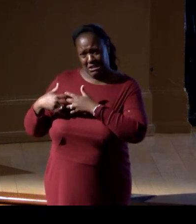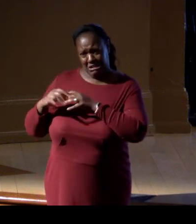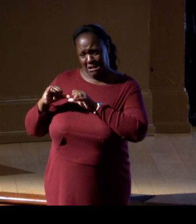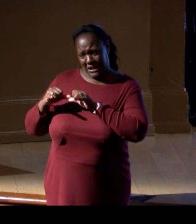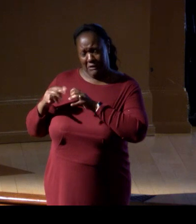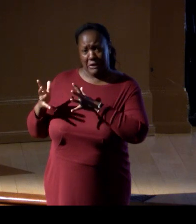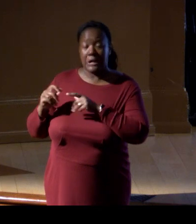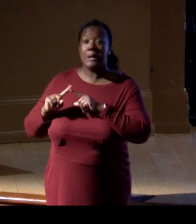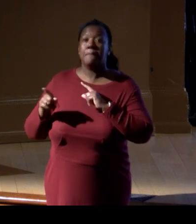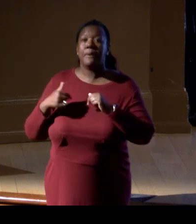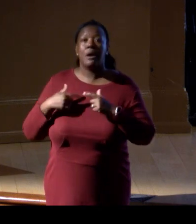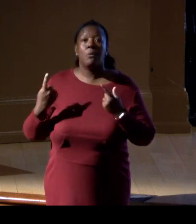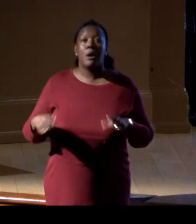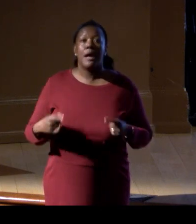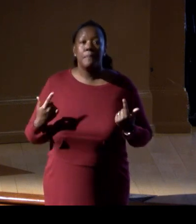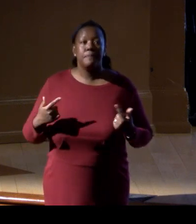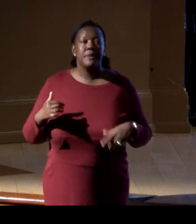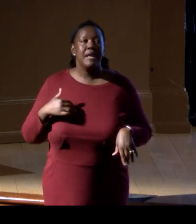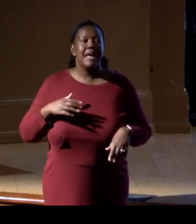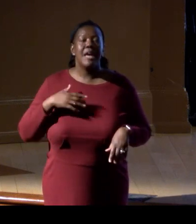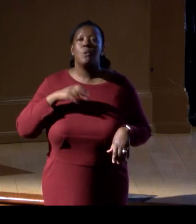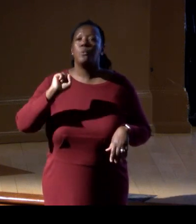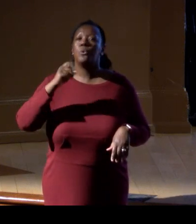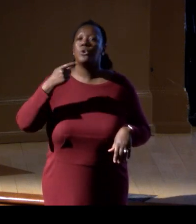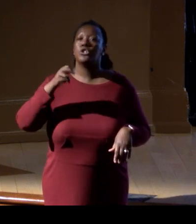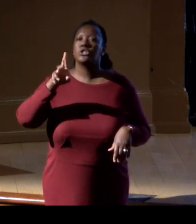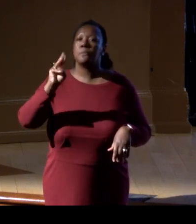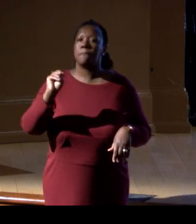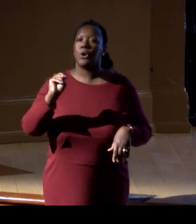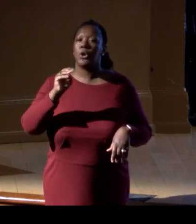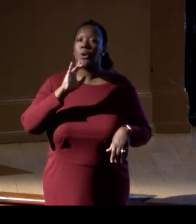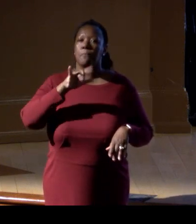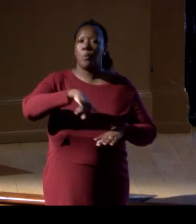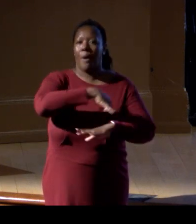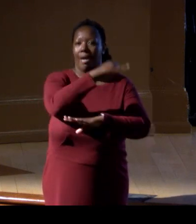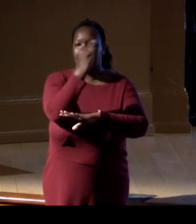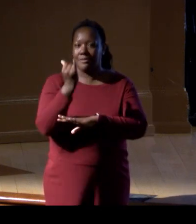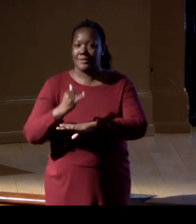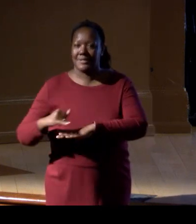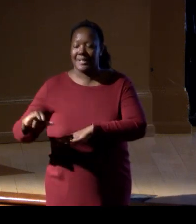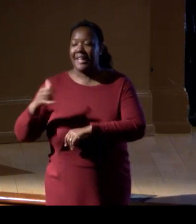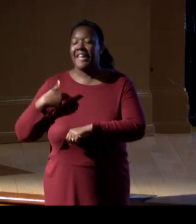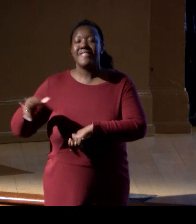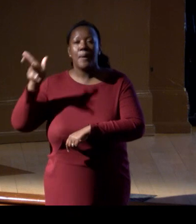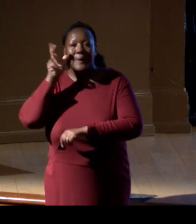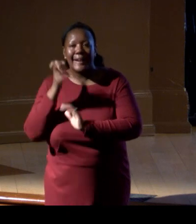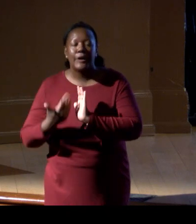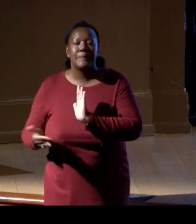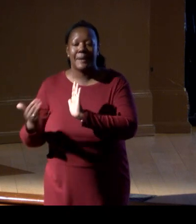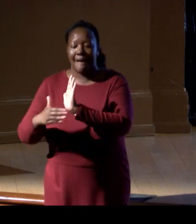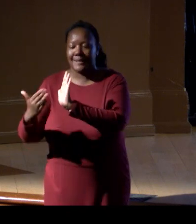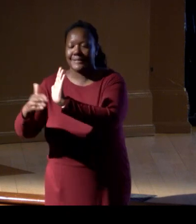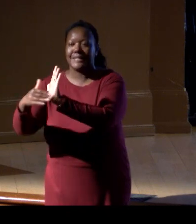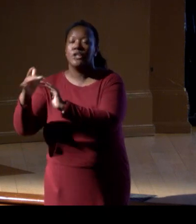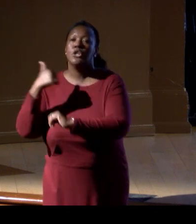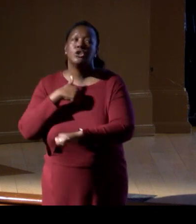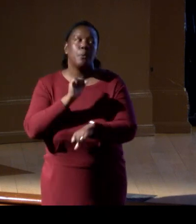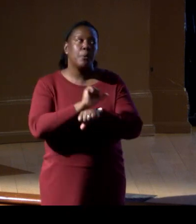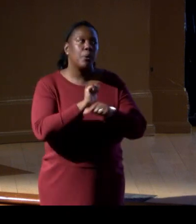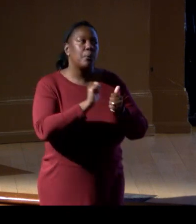It turned out it was sperm whale clicks, and they were hearing them constantly. So we worked with the National Academy of Sciences,